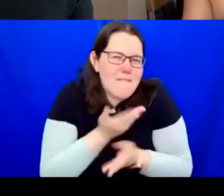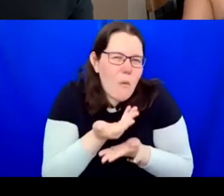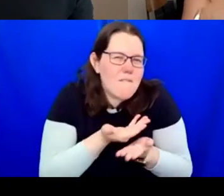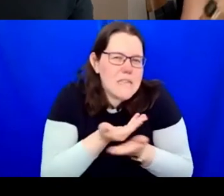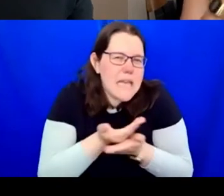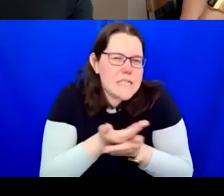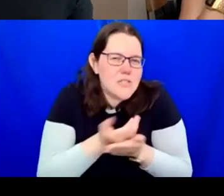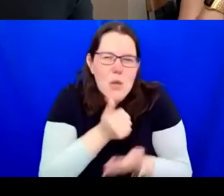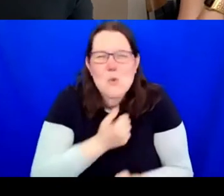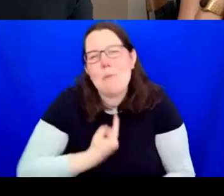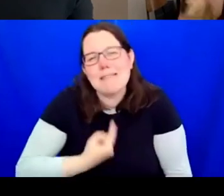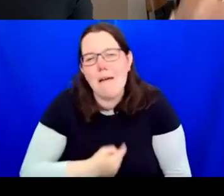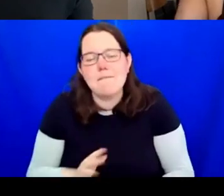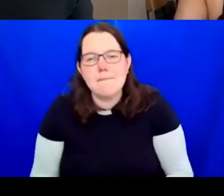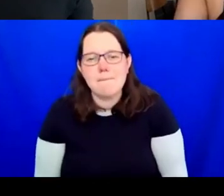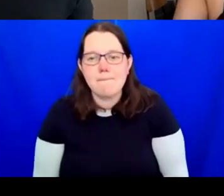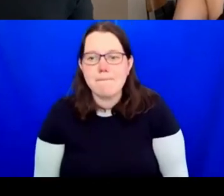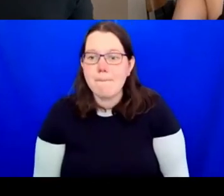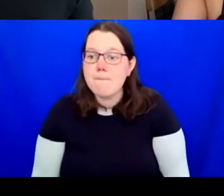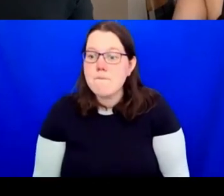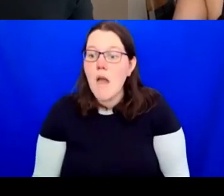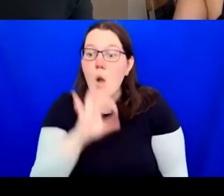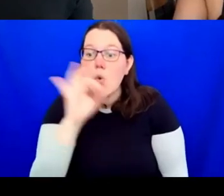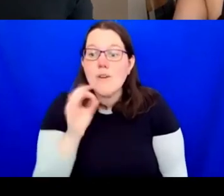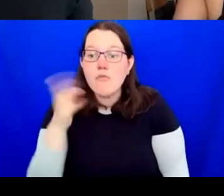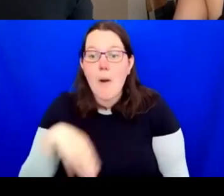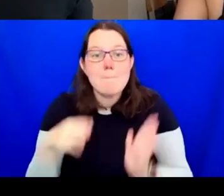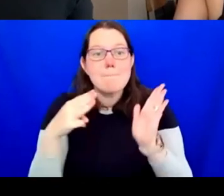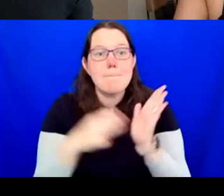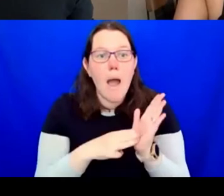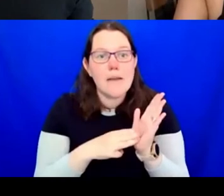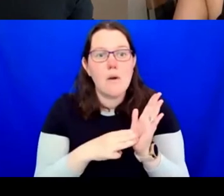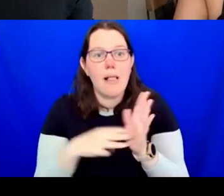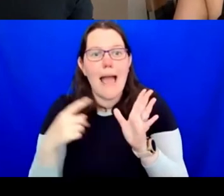to Teresa: "It was great to hear the word collective. How can we begin to